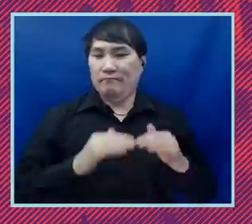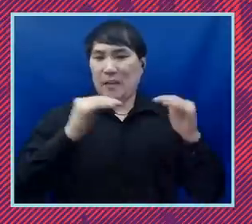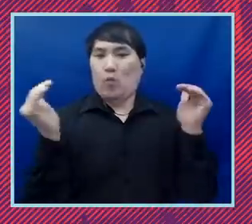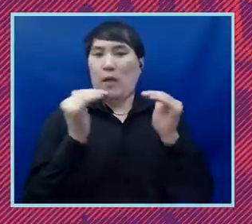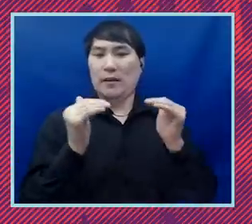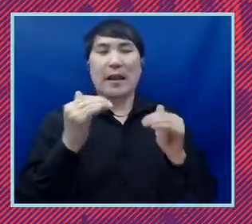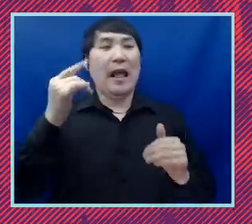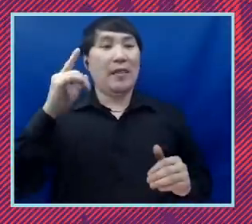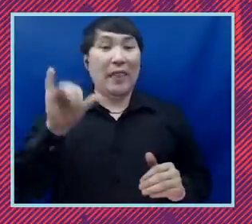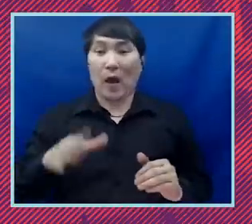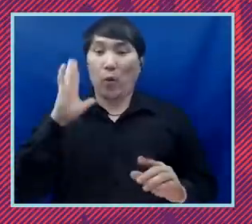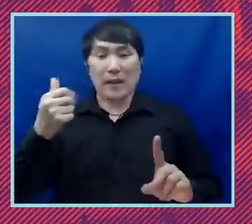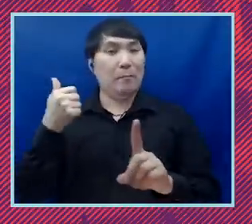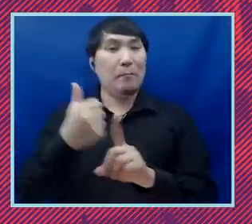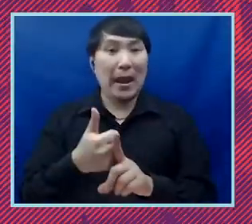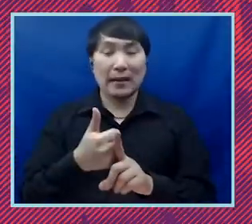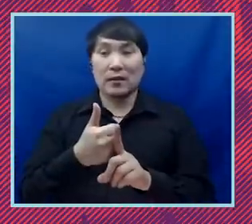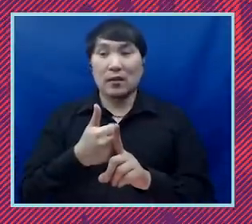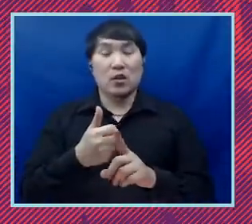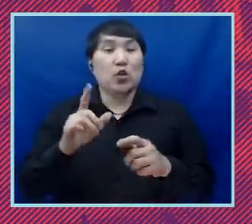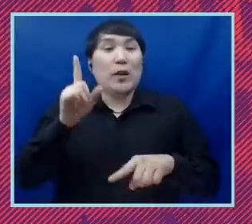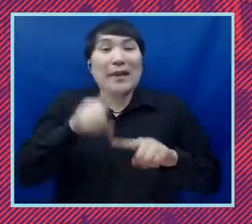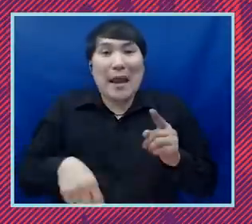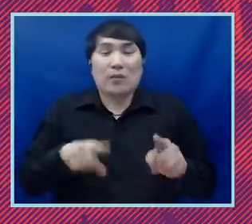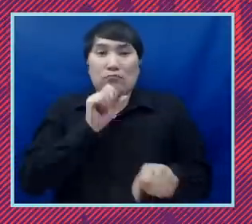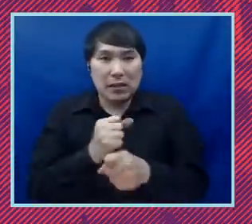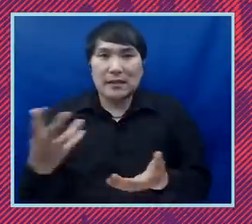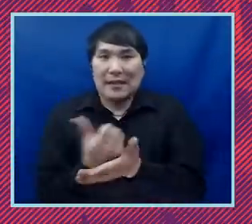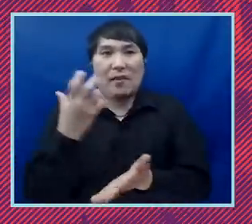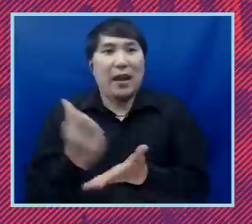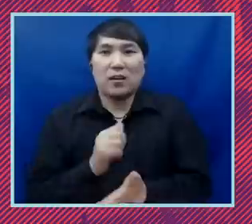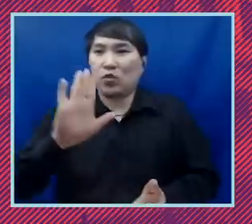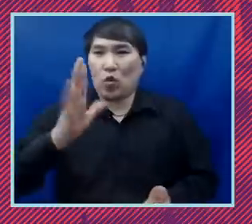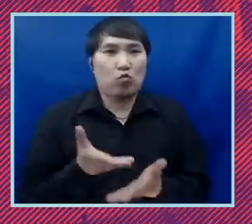your ability to take advantage of fully to enjoy the rights that we have under the Constitution.